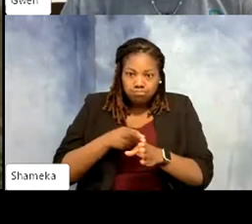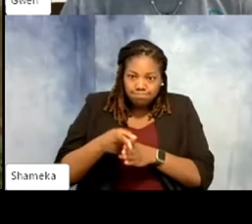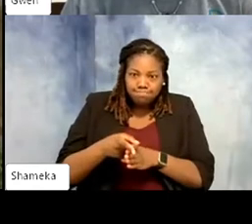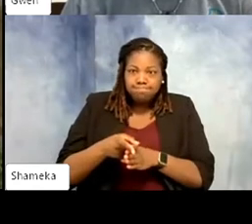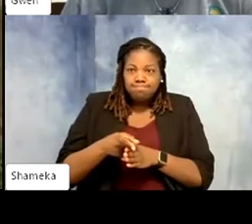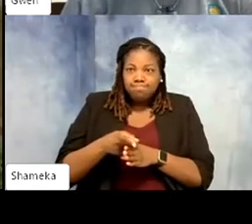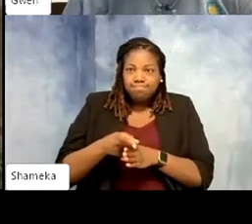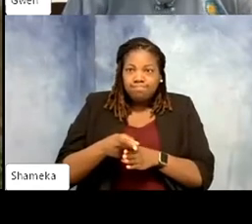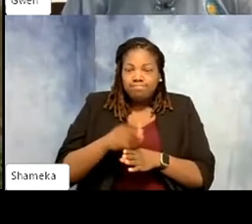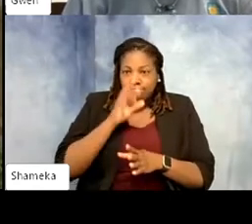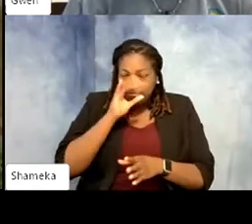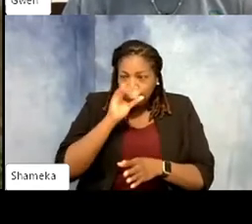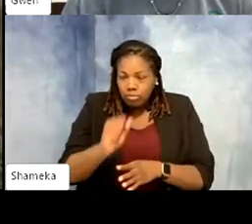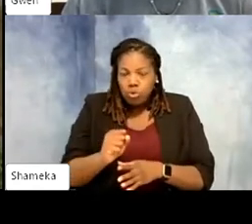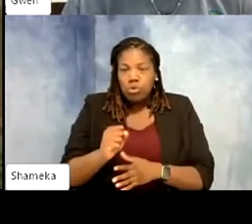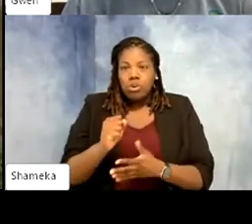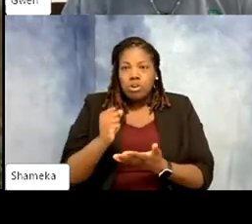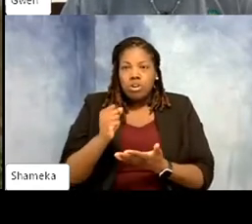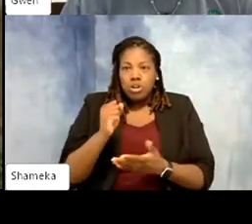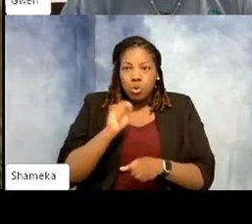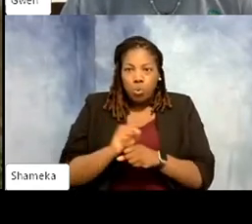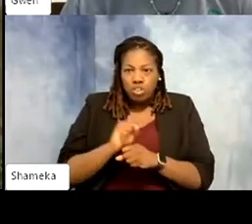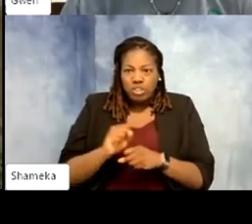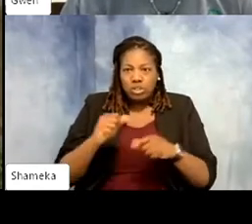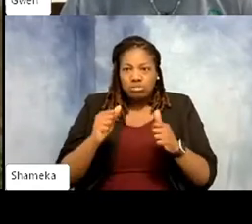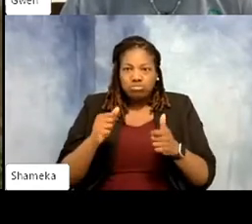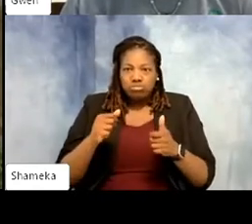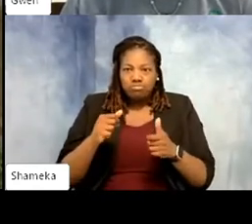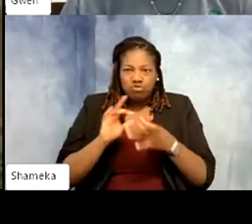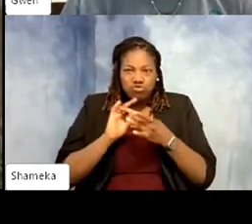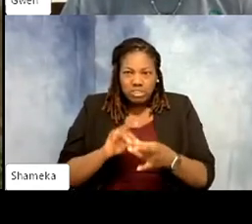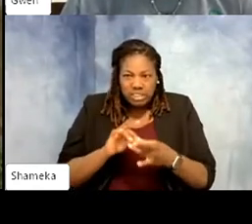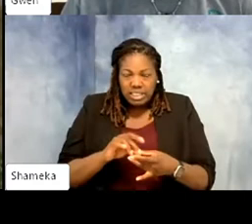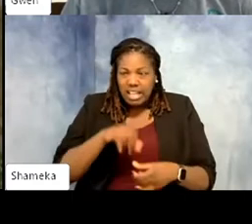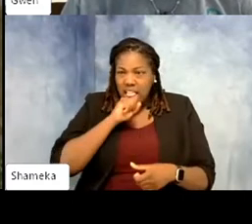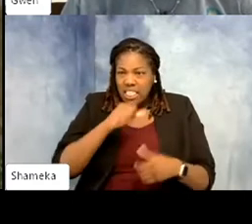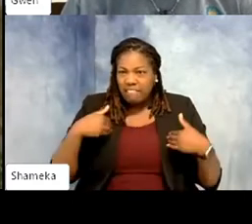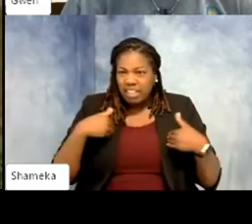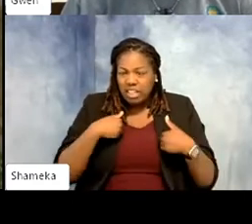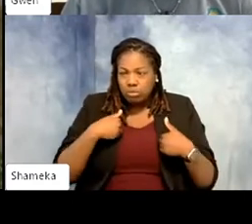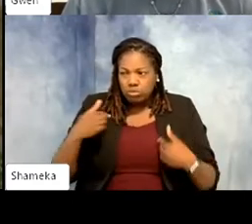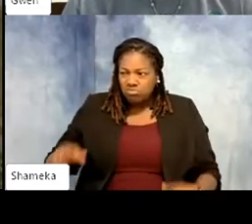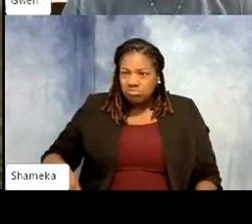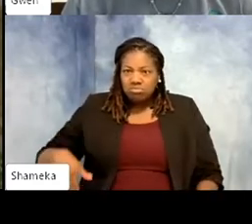did some kind of capacity in the field. I um loved animals from the time I was very little.